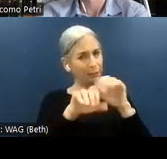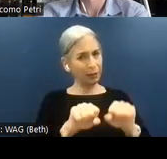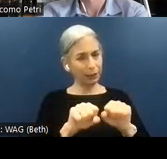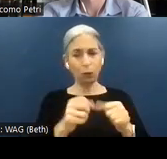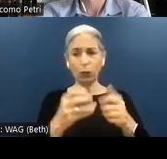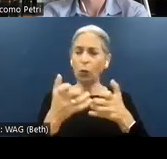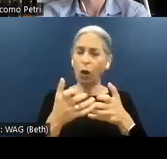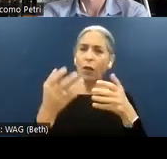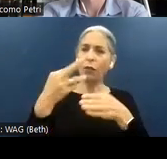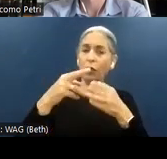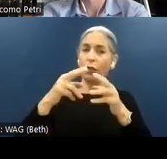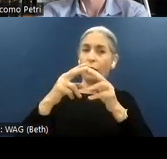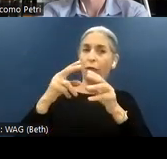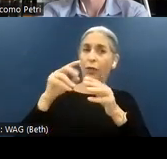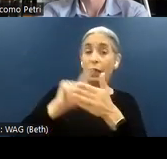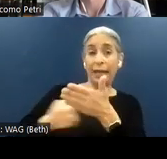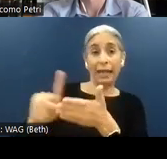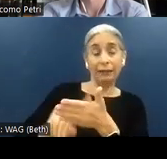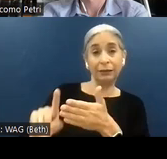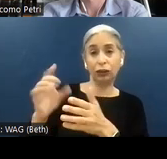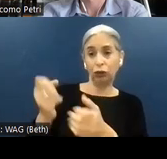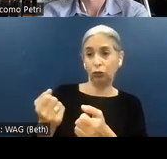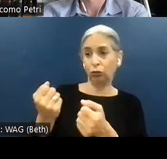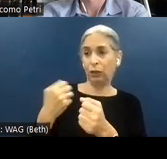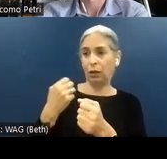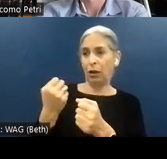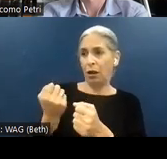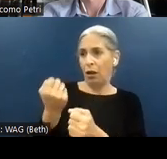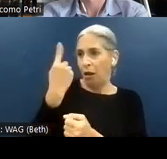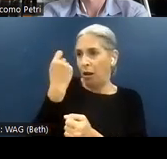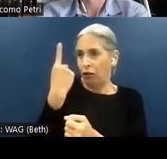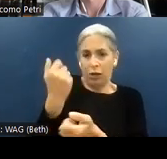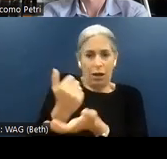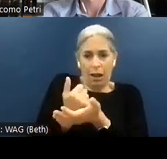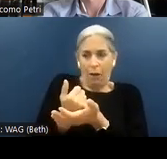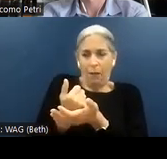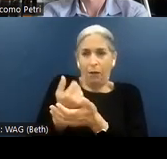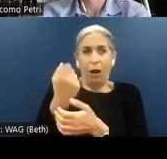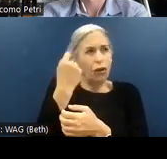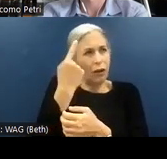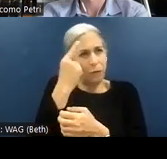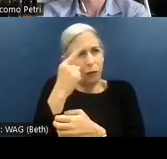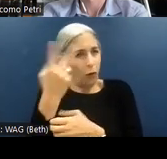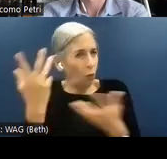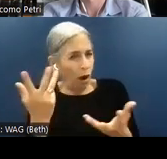that is clear to understand. Understand to do what? Understand to take actions. And actions